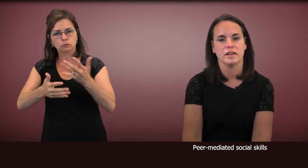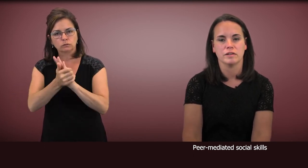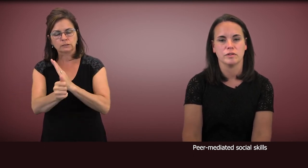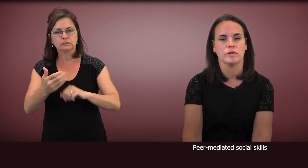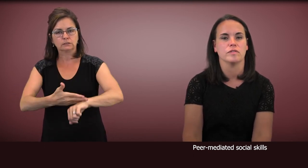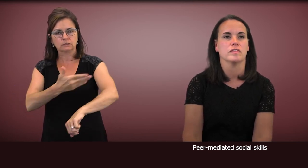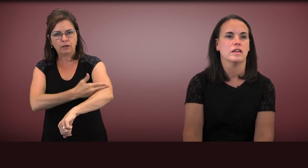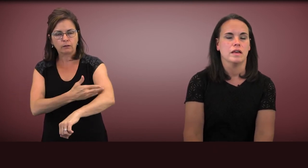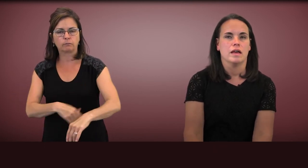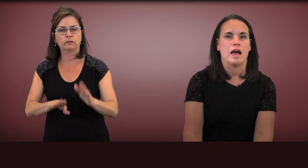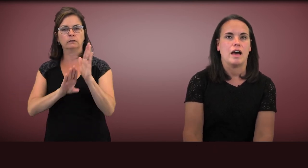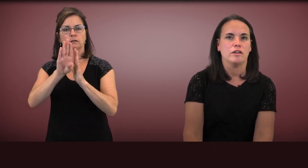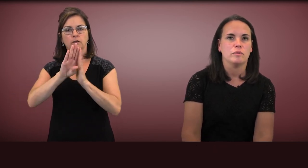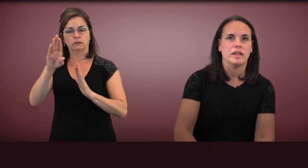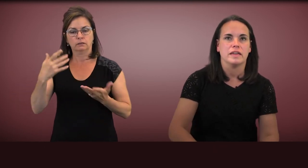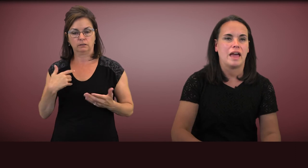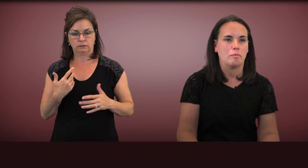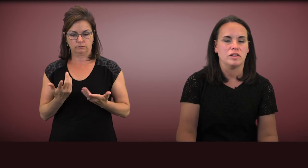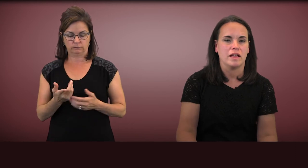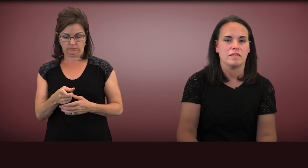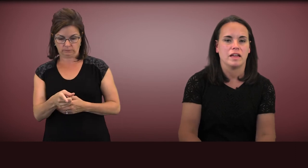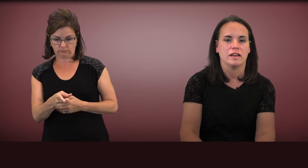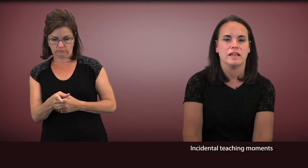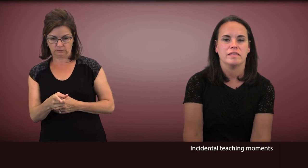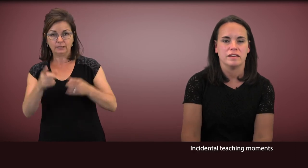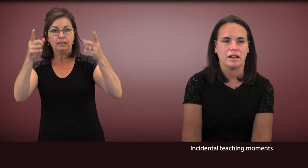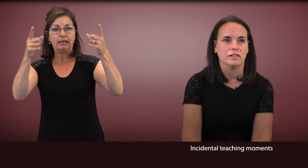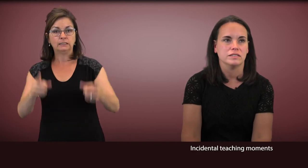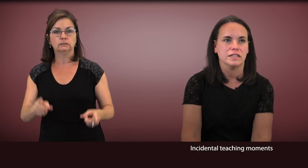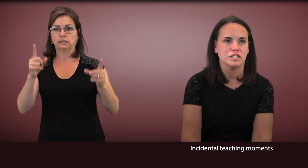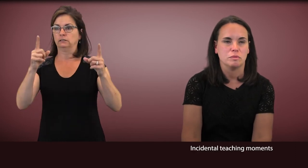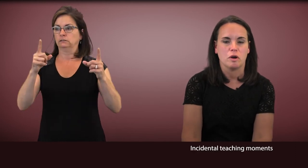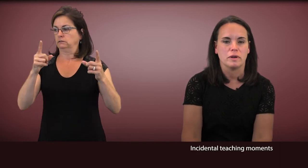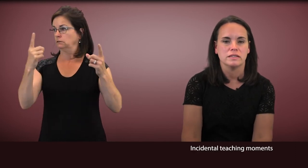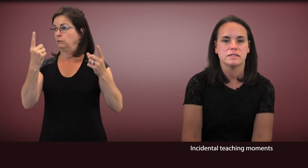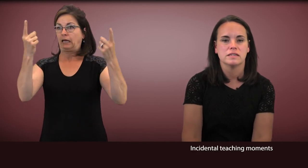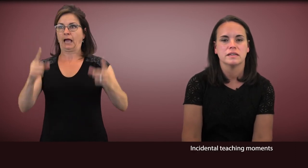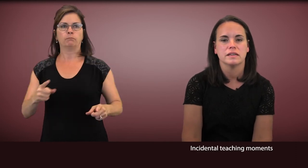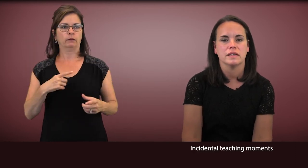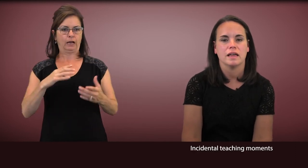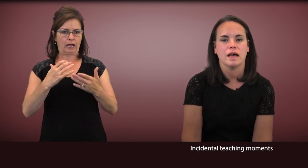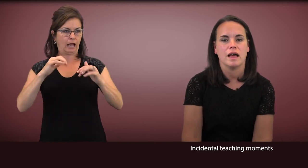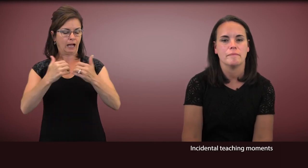It includes, how do we capitalize on incidental teaching moments?